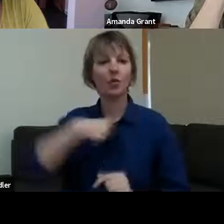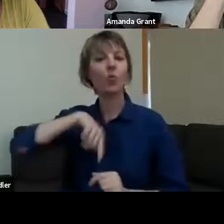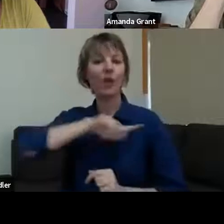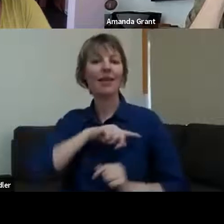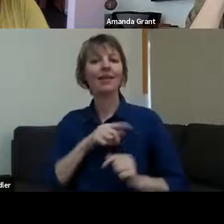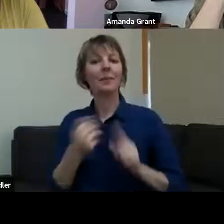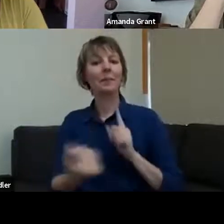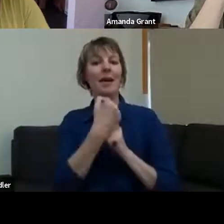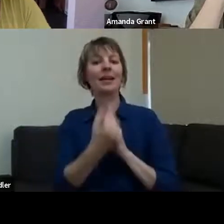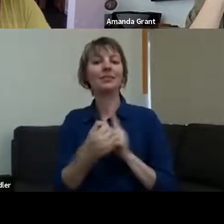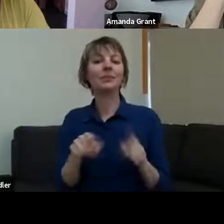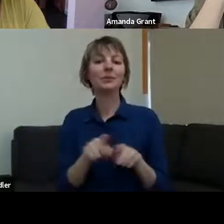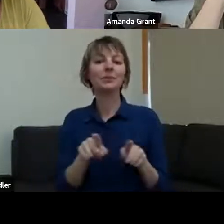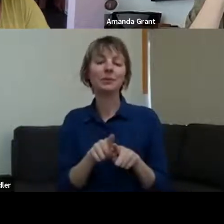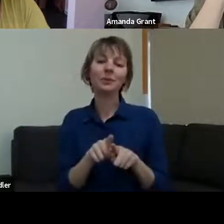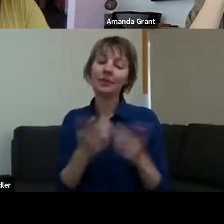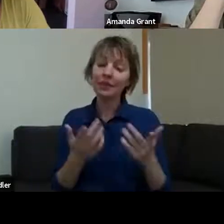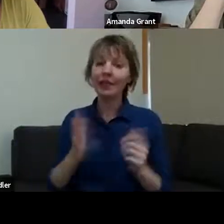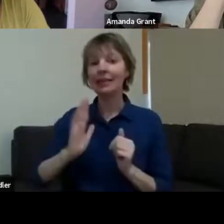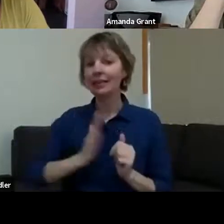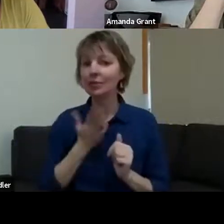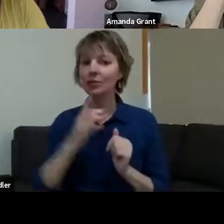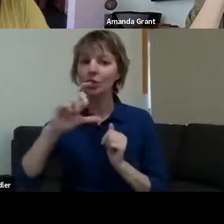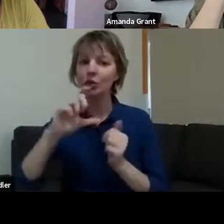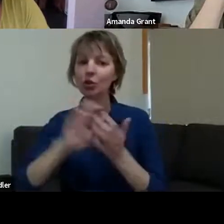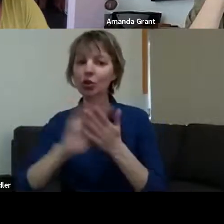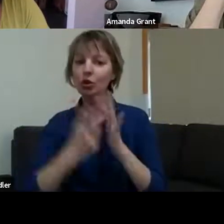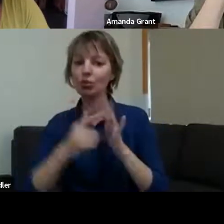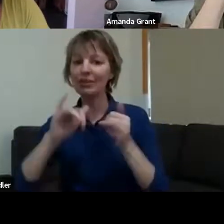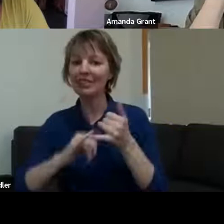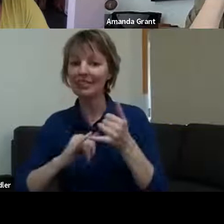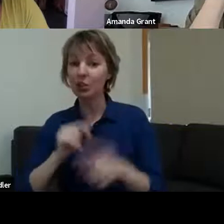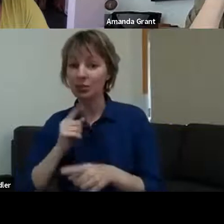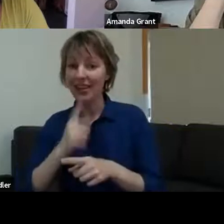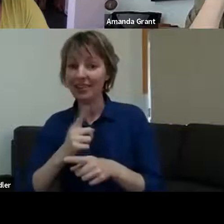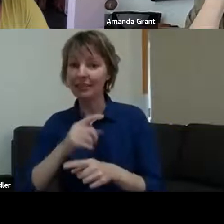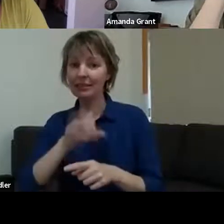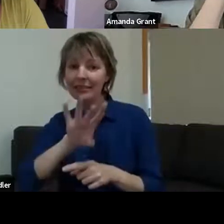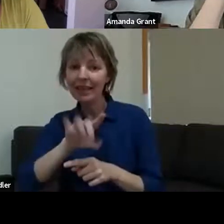interesting, Christopher - you said 10-15 minutes. We thought the same as well - we always thought that, if we were to shelter, it would be just